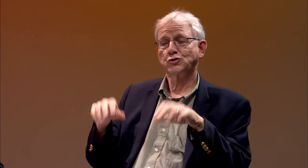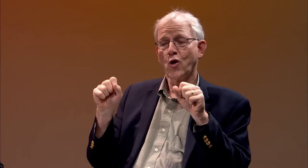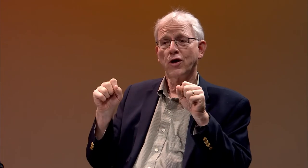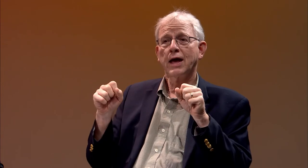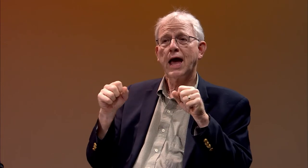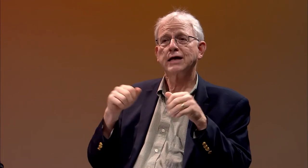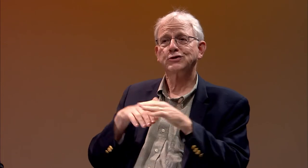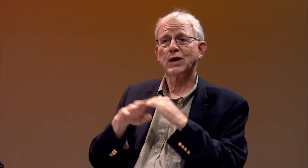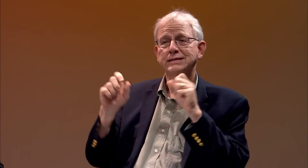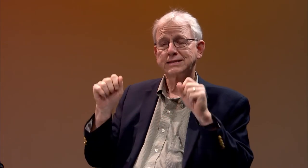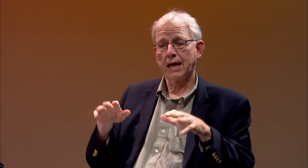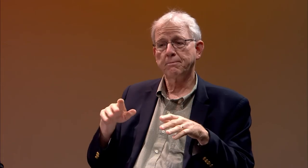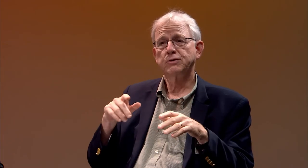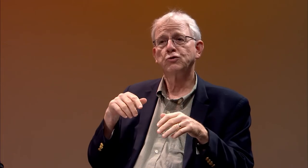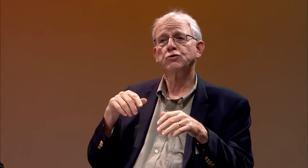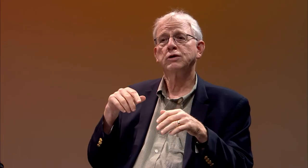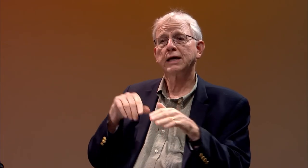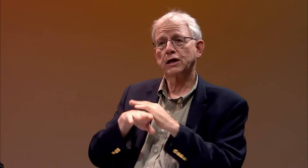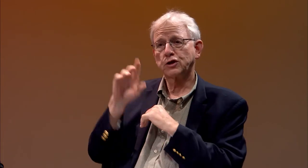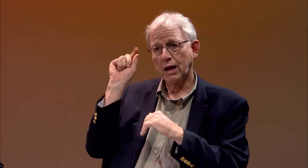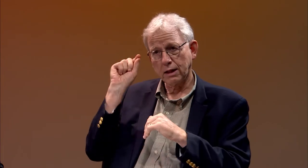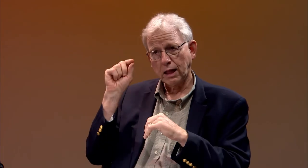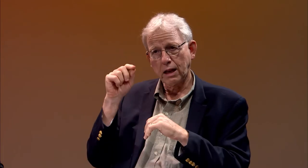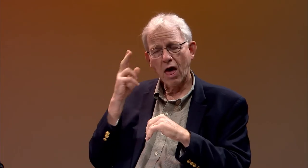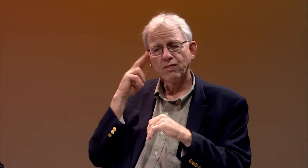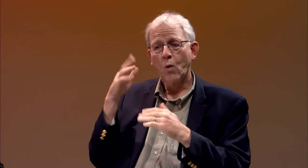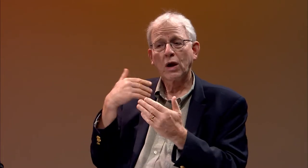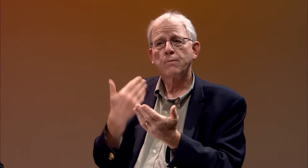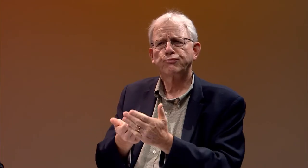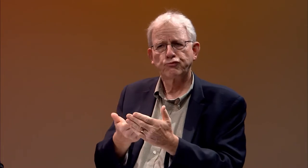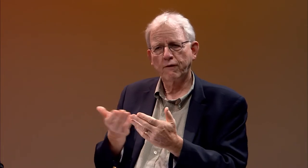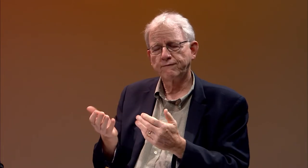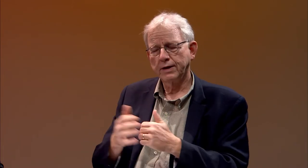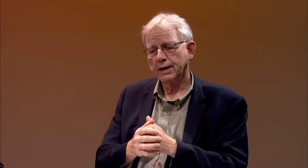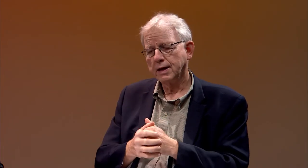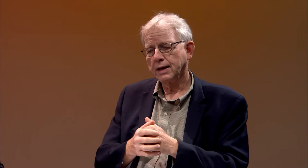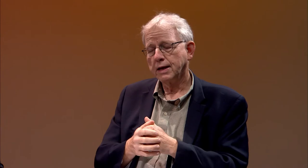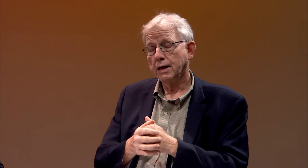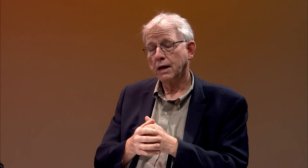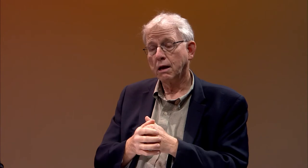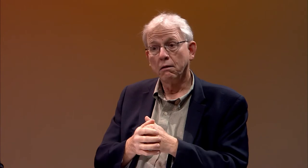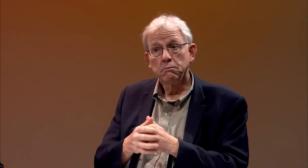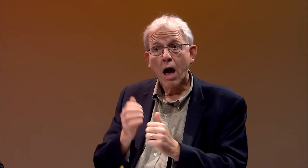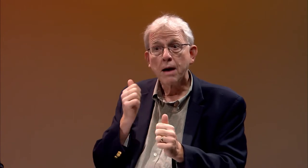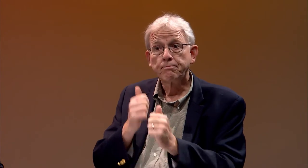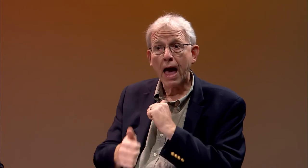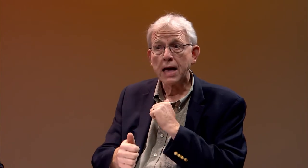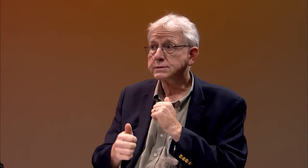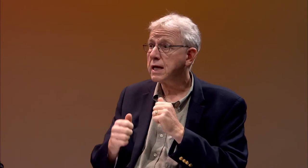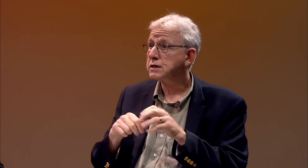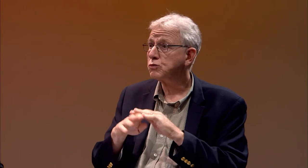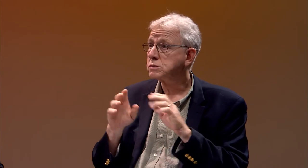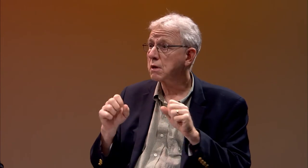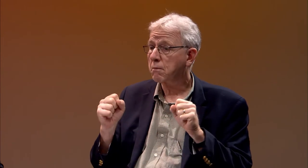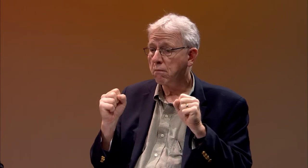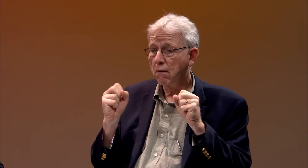When I took my Gallaudet entrance exam, I didn't think I was going to get in, but to my surprise...